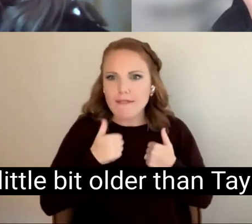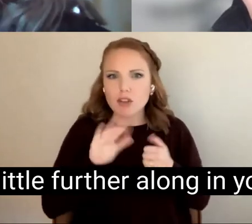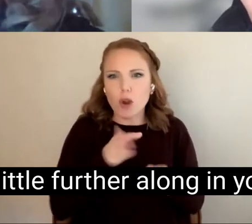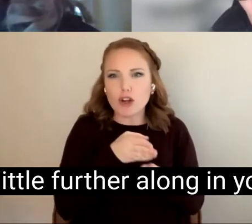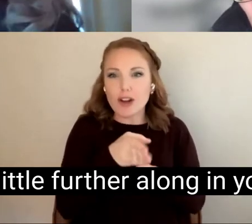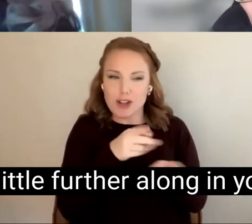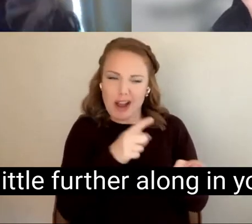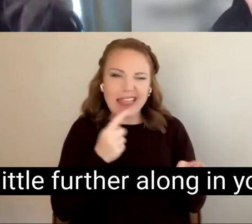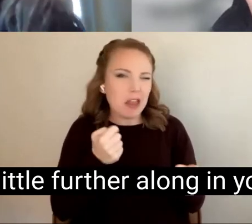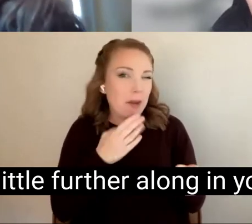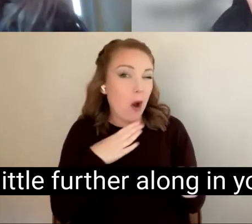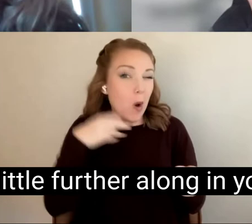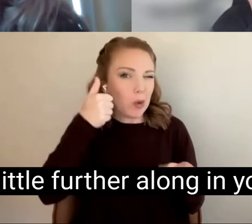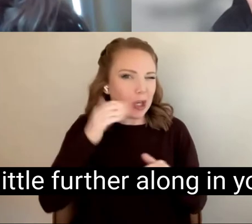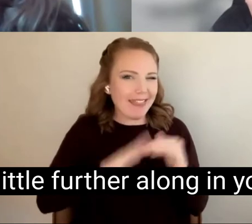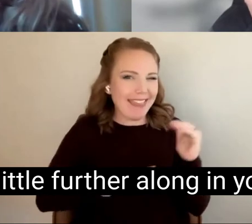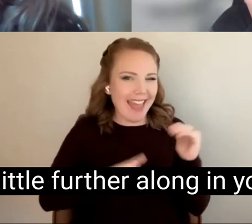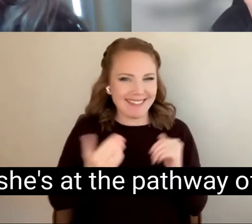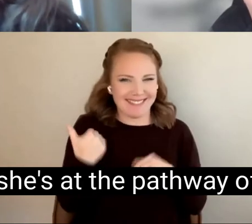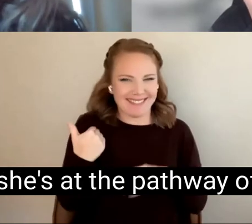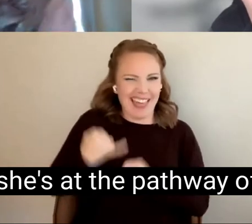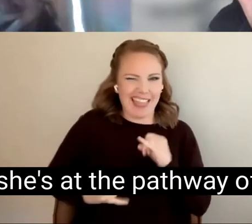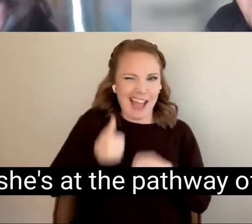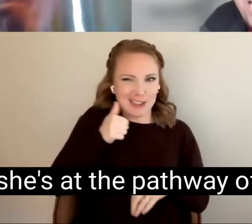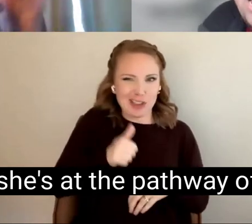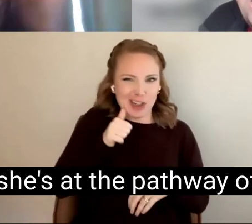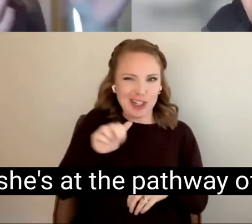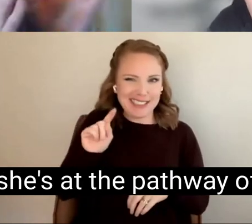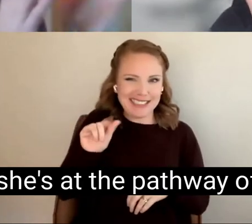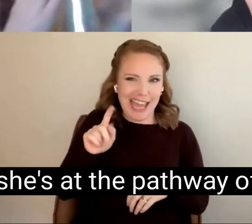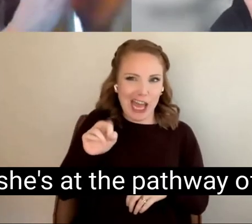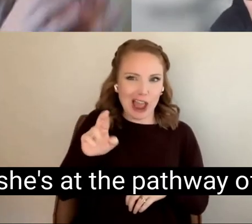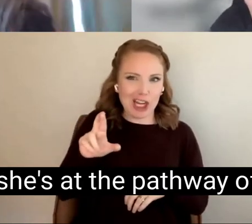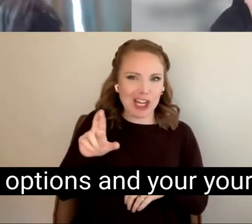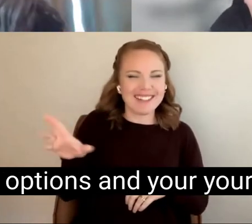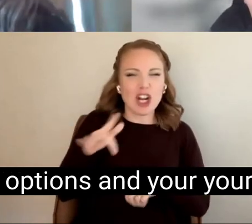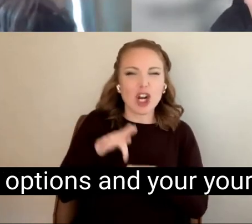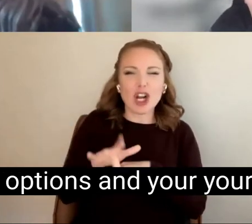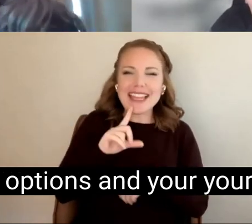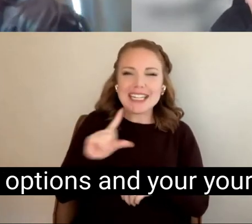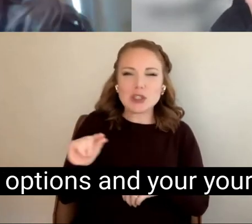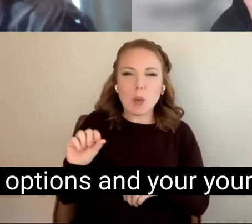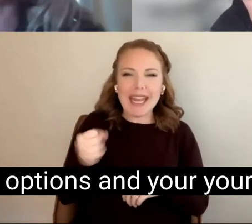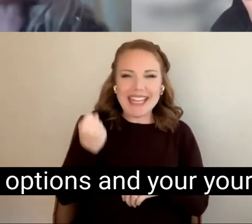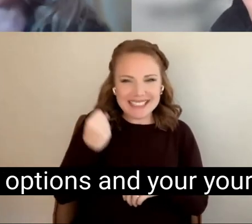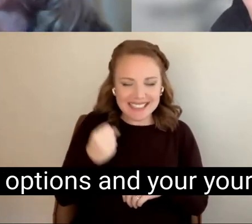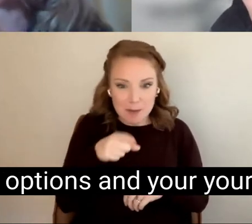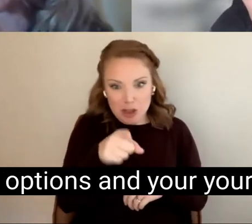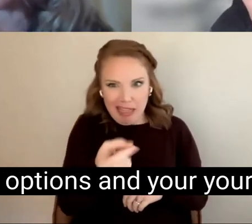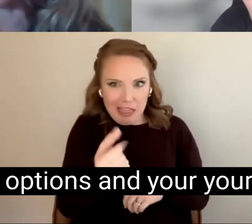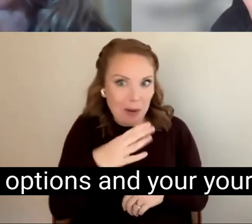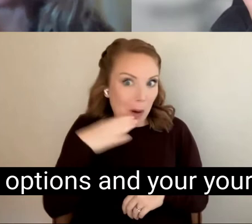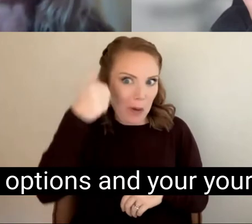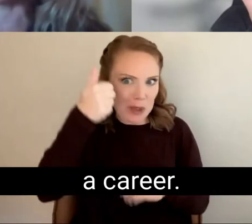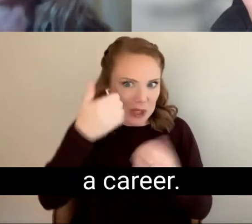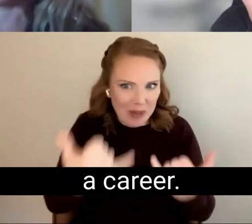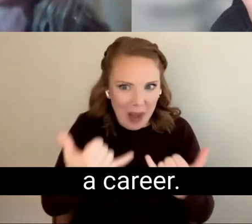So your little further along in your career Journey, she's at the pathway of choosing different options and your your solidly in a career.